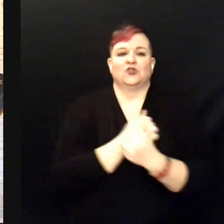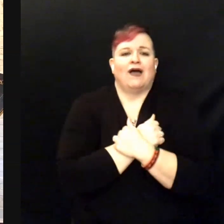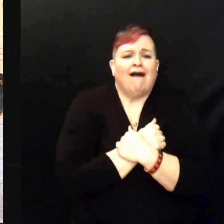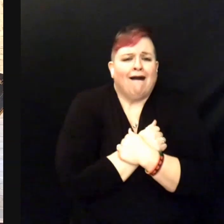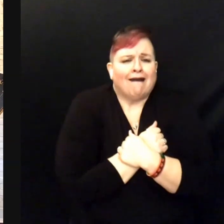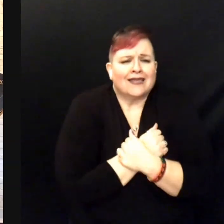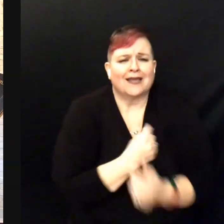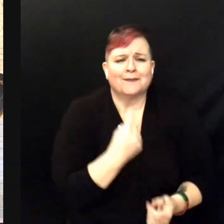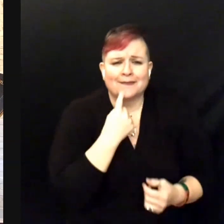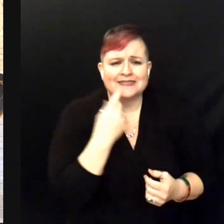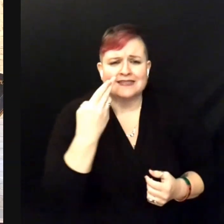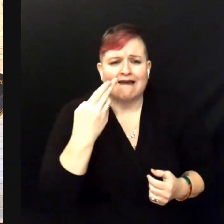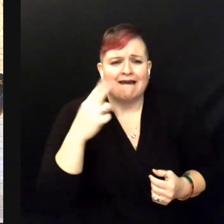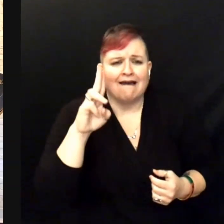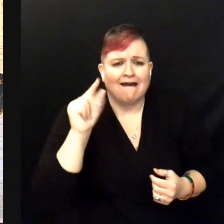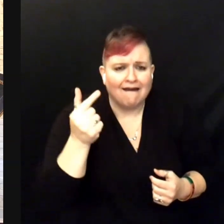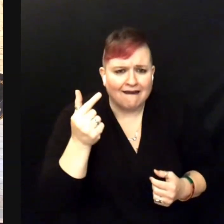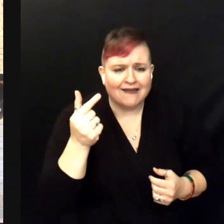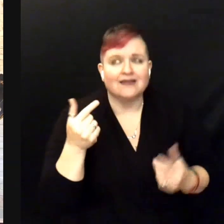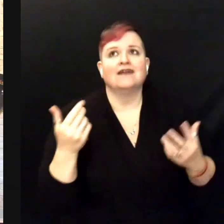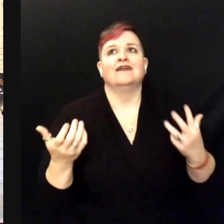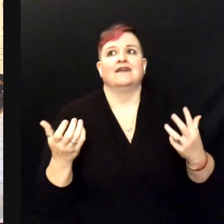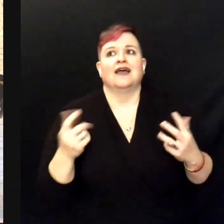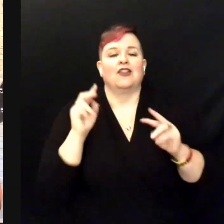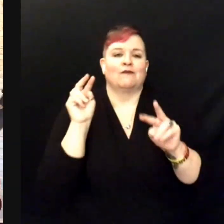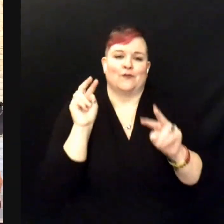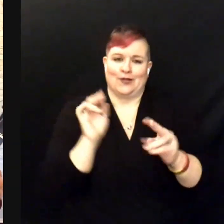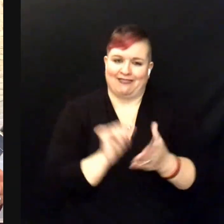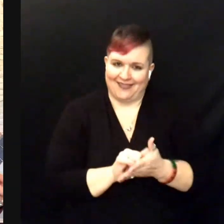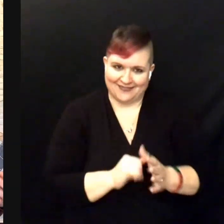That's something I'm looking forward to the most. So ...